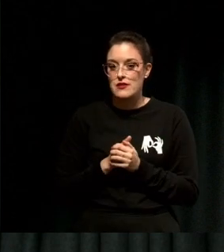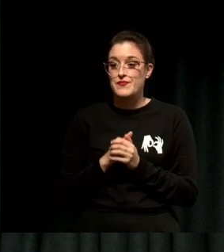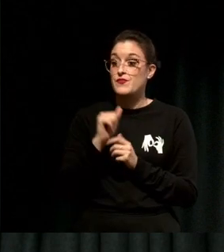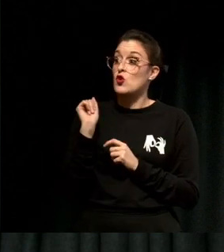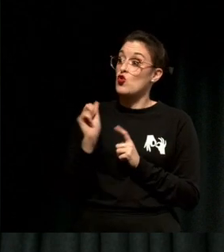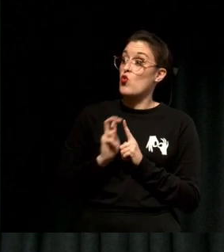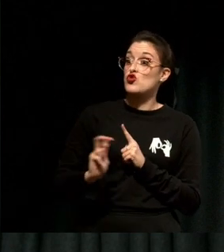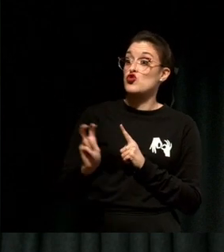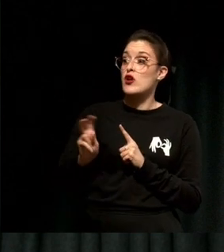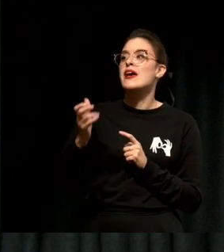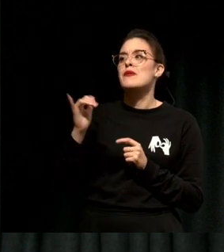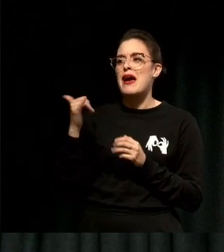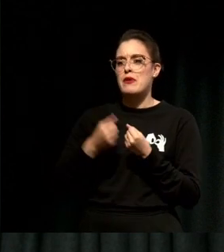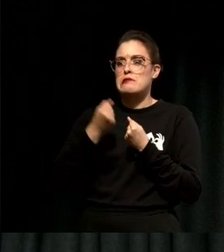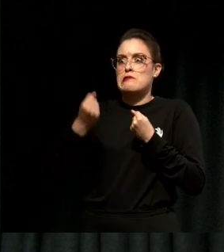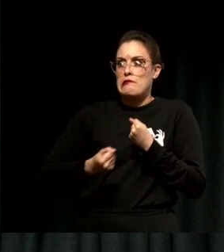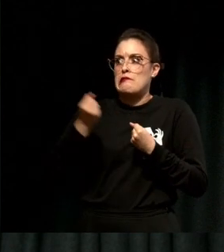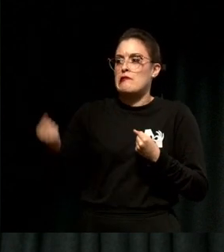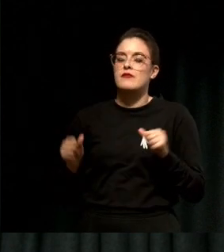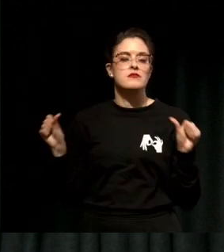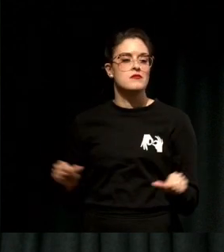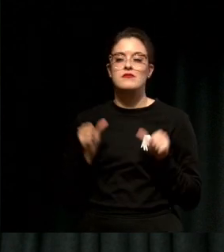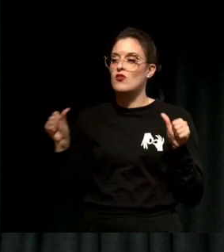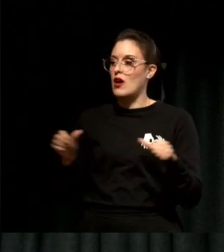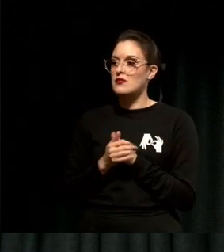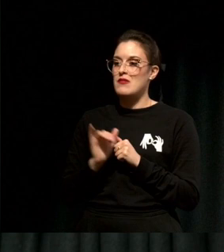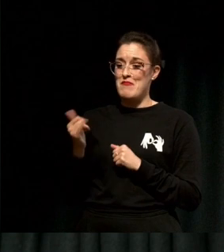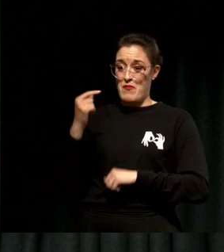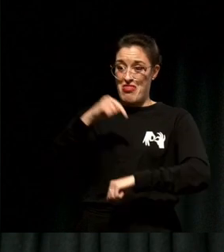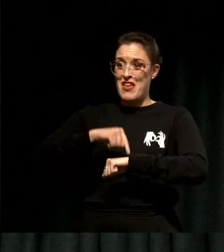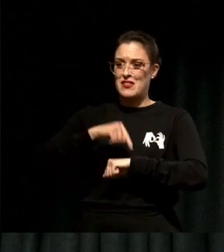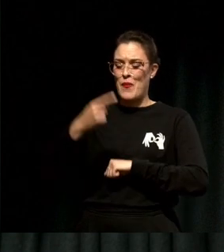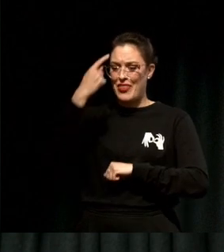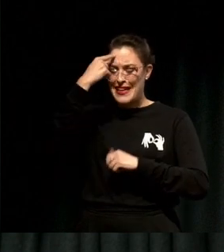It won't make sense sometimes until you look back but when you do, you'll realize that